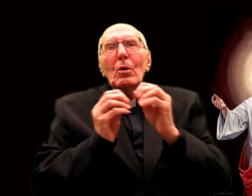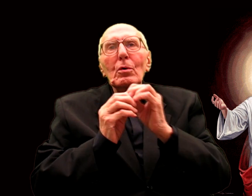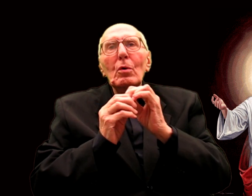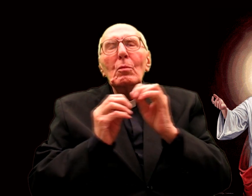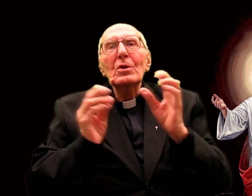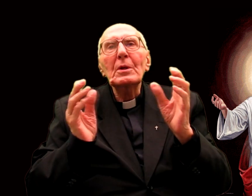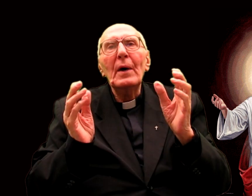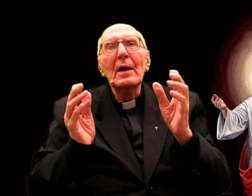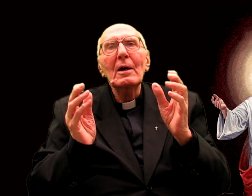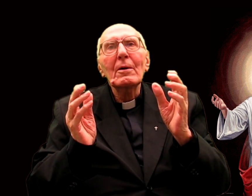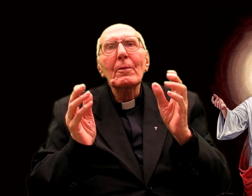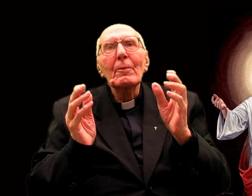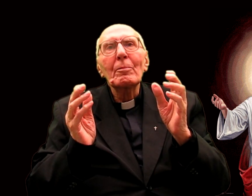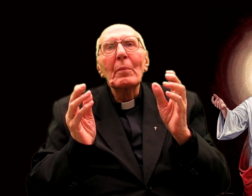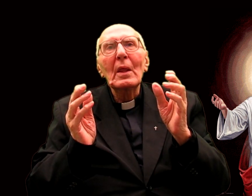"Love is repaid with love!